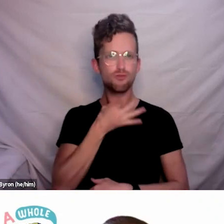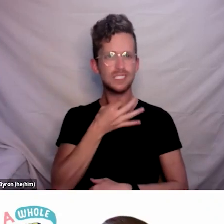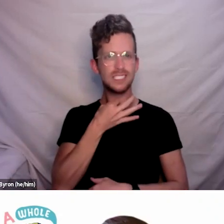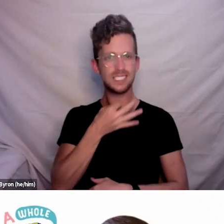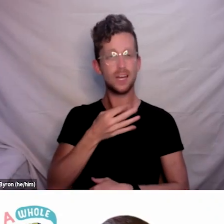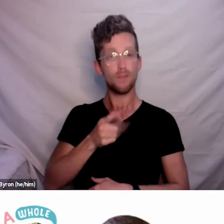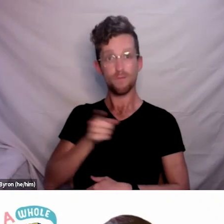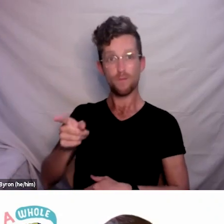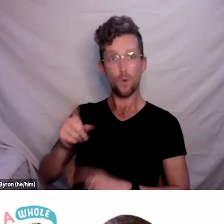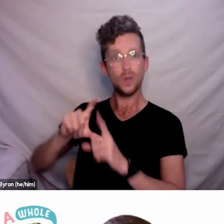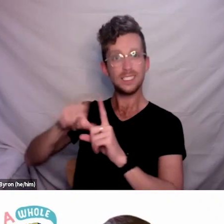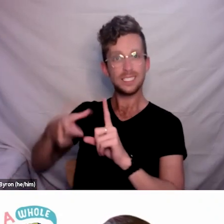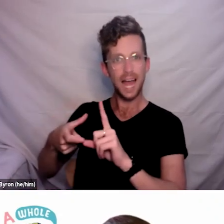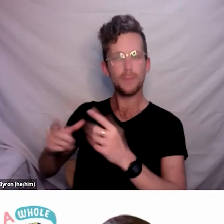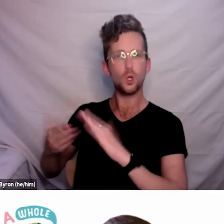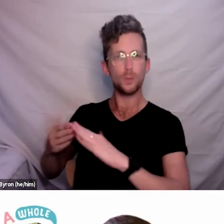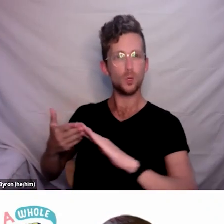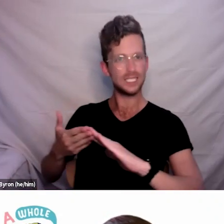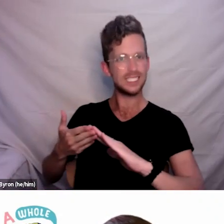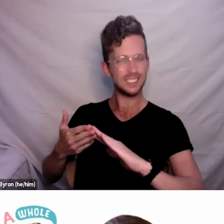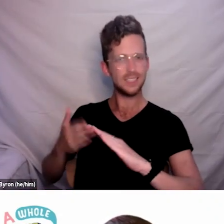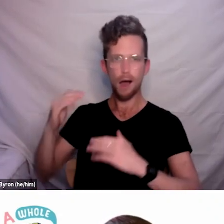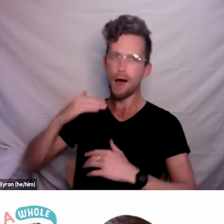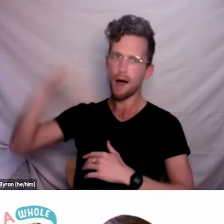And, you know, those messages are messages that we continue to push